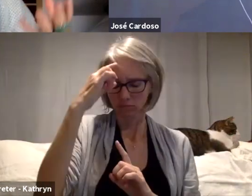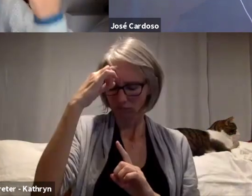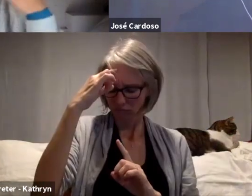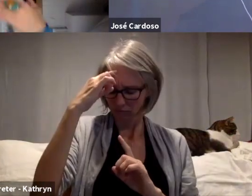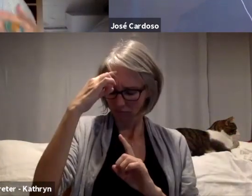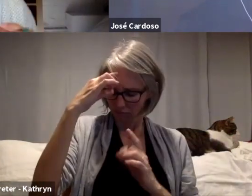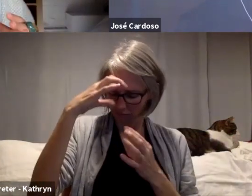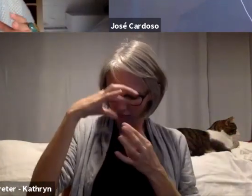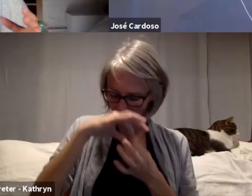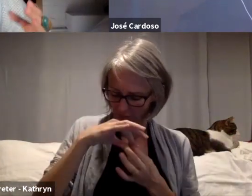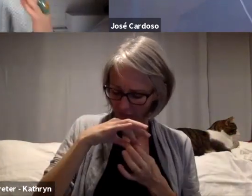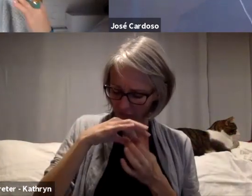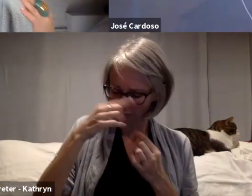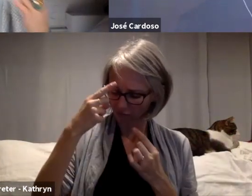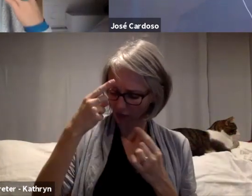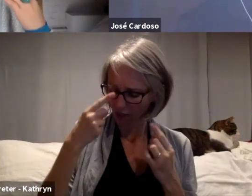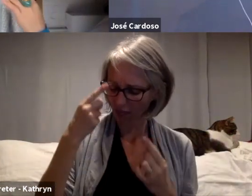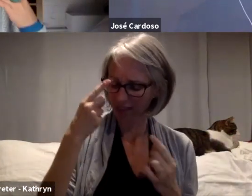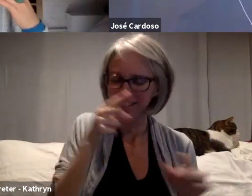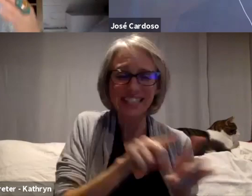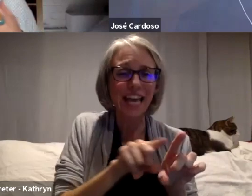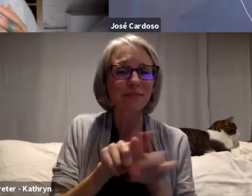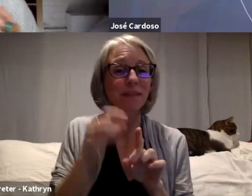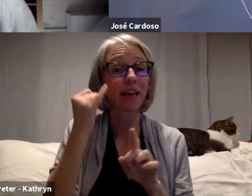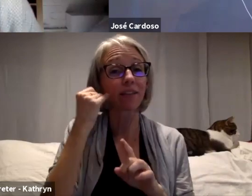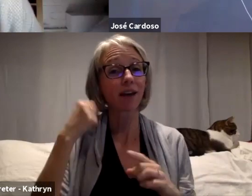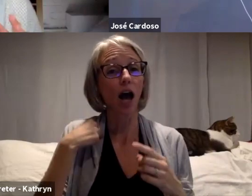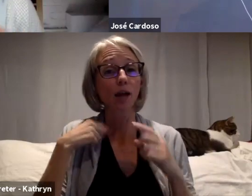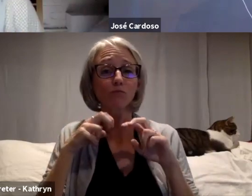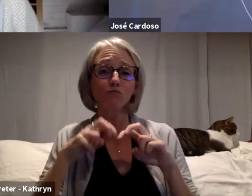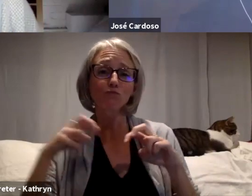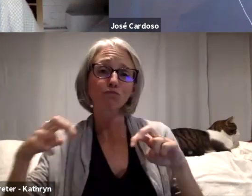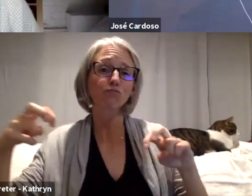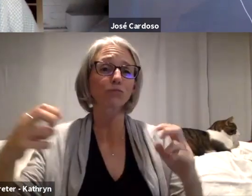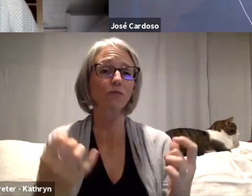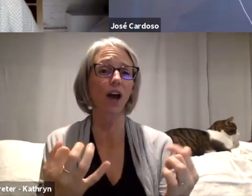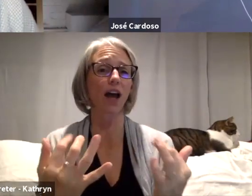I get really introspective, and my perception changes with the world. And I thought that was also really